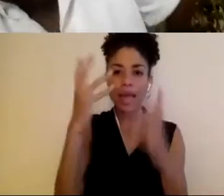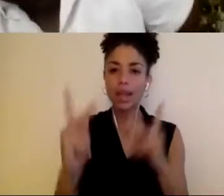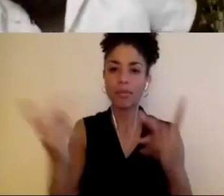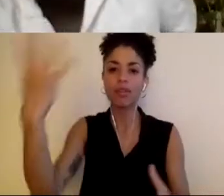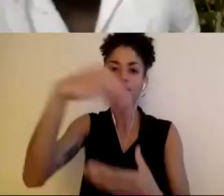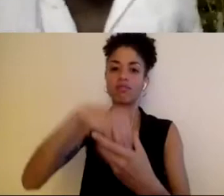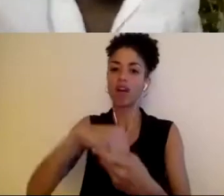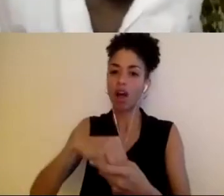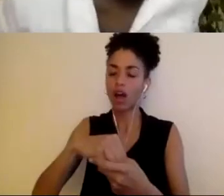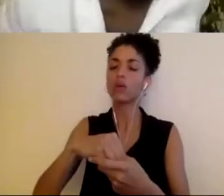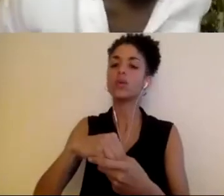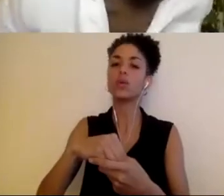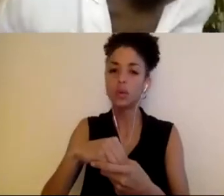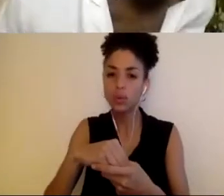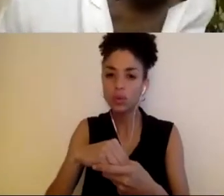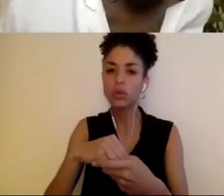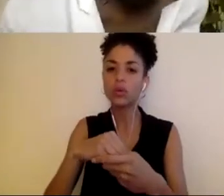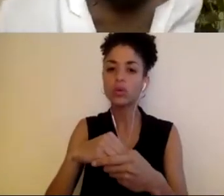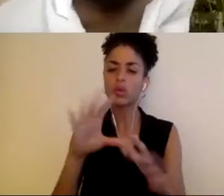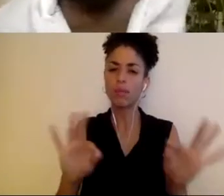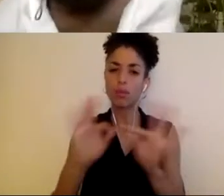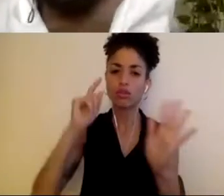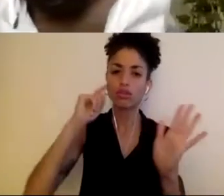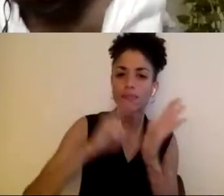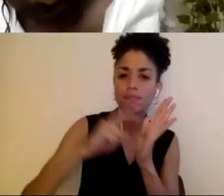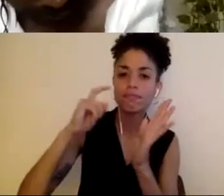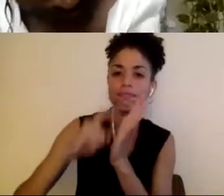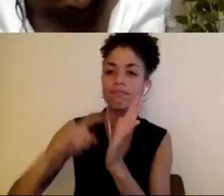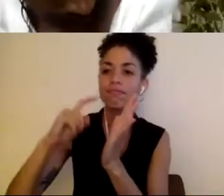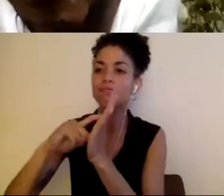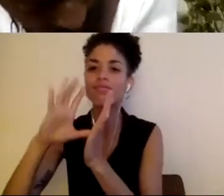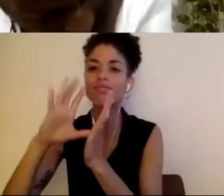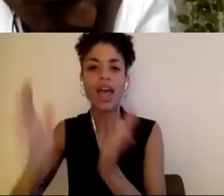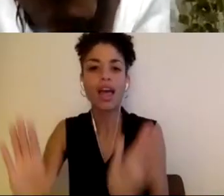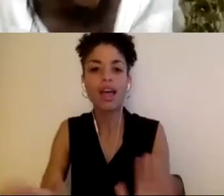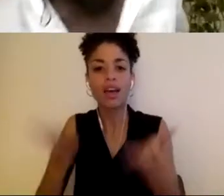we need to bring and continually bring up, and, when I say together, it